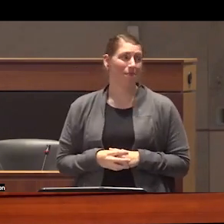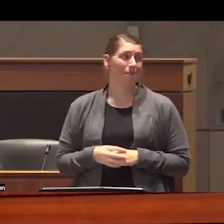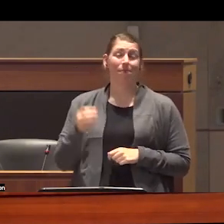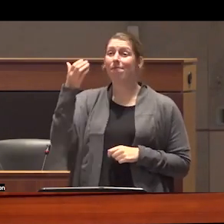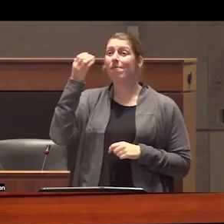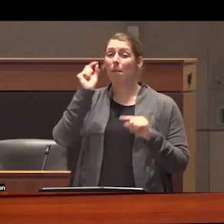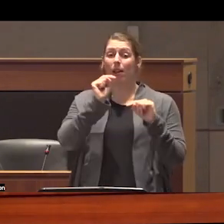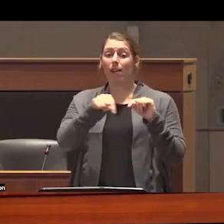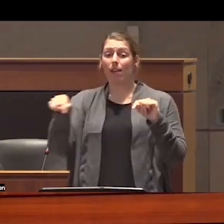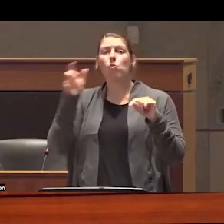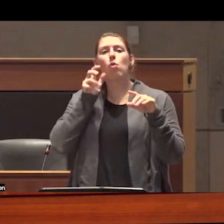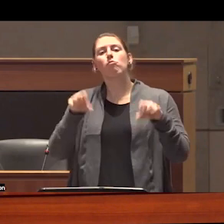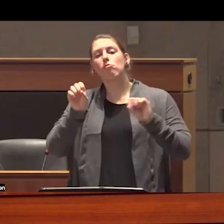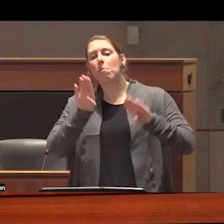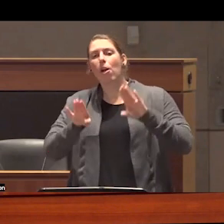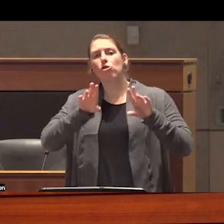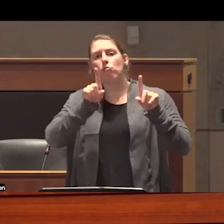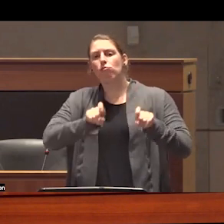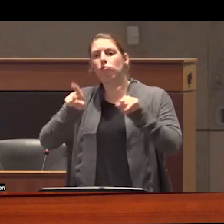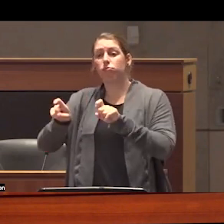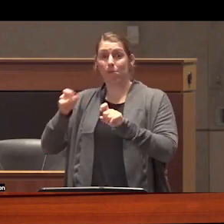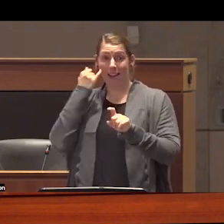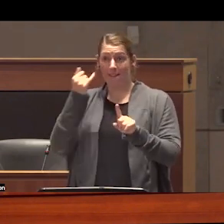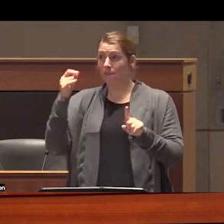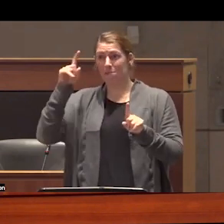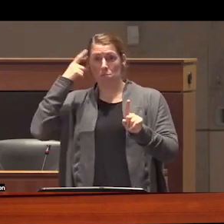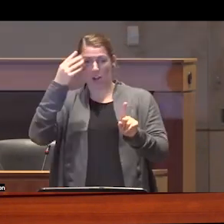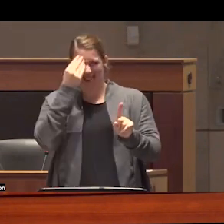conduct biological testing on workers who have been told by their employers that abstinence from